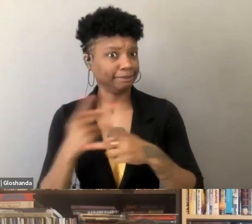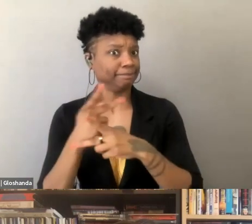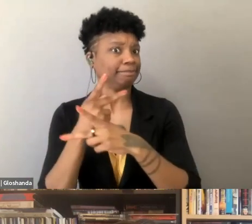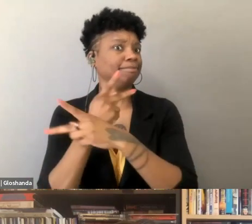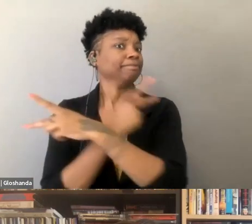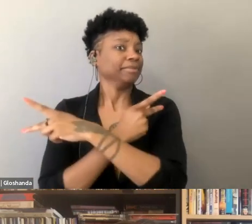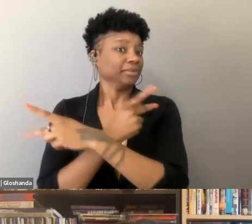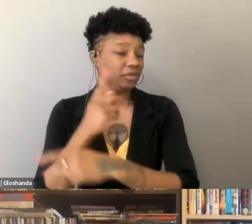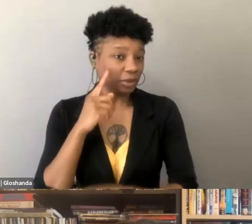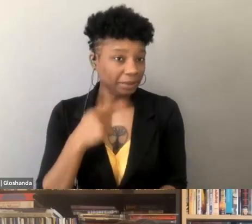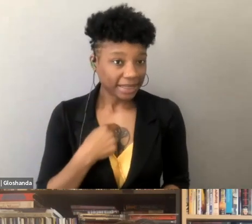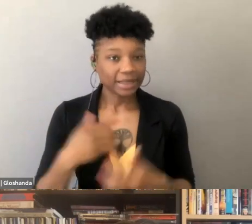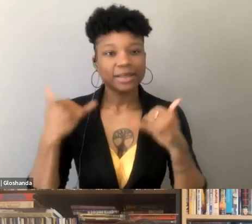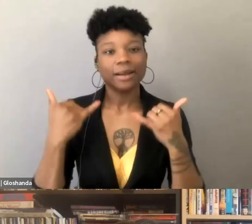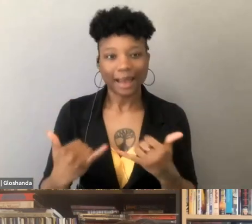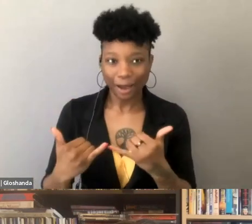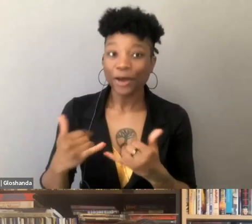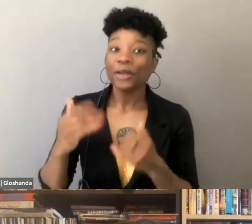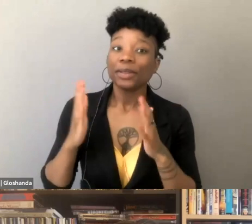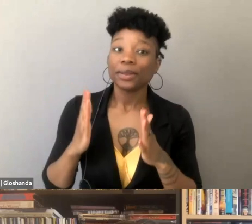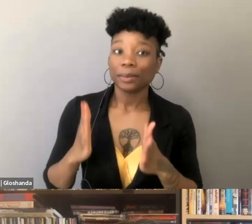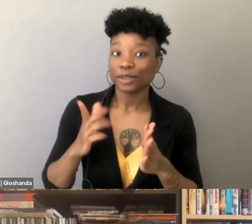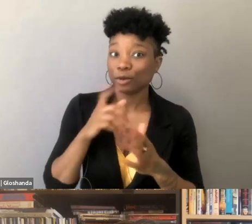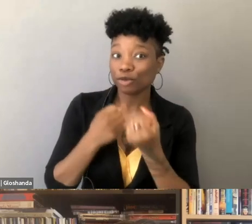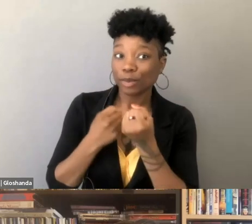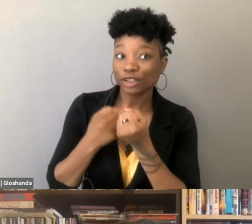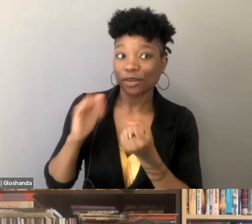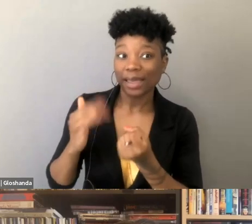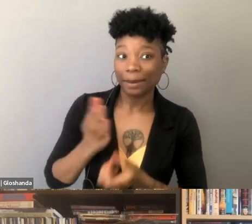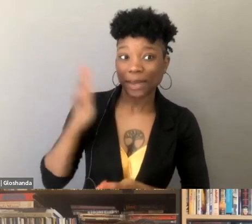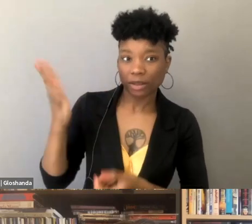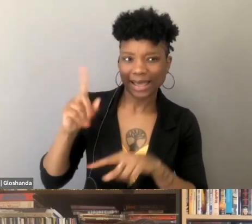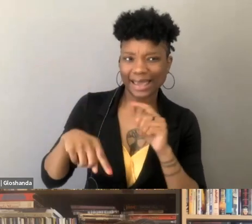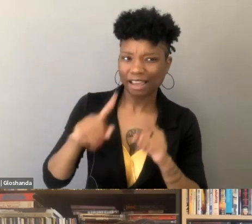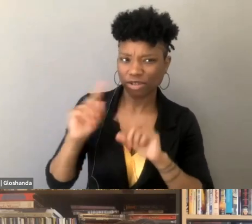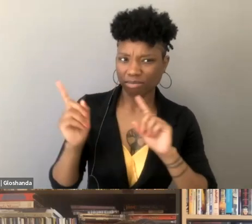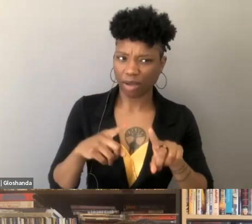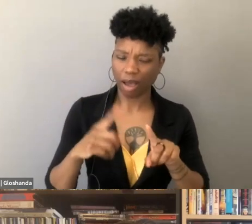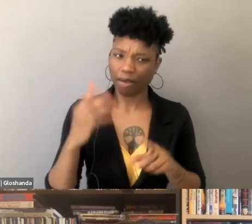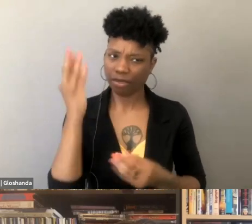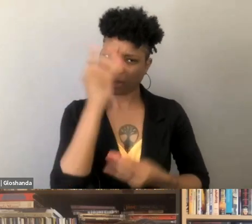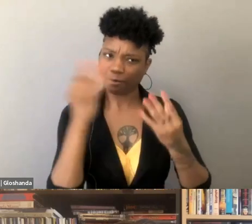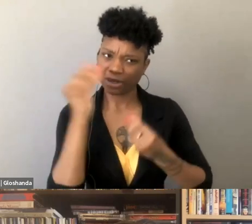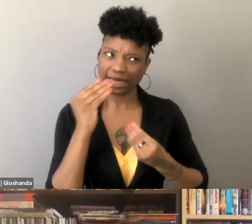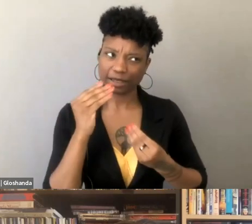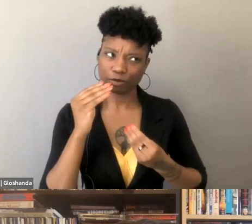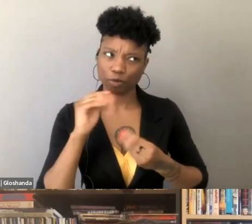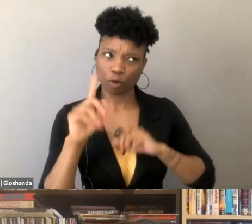And so again, the way that like the sponsor of that bill can't answer questions about that thoughtfully, to me seems like really to their advantage,